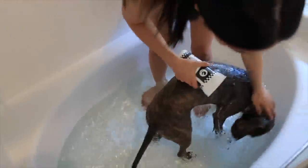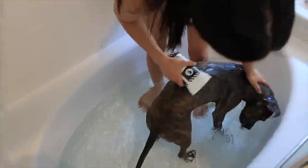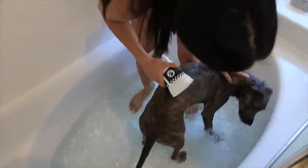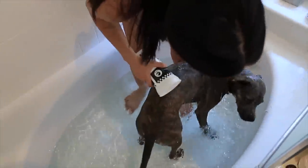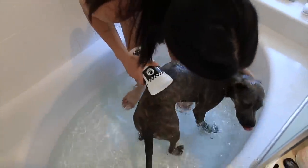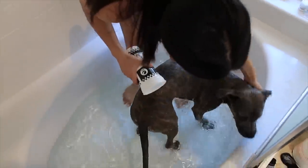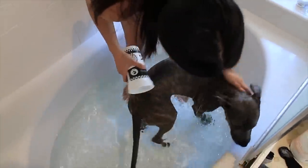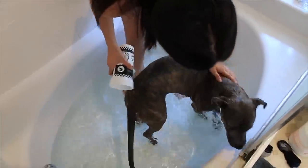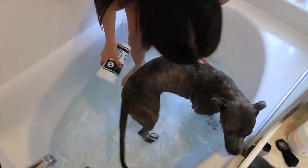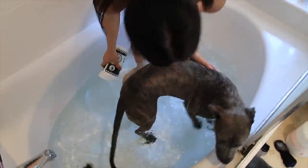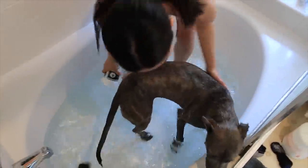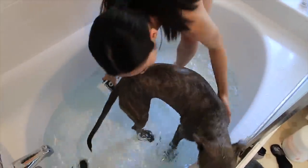E: there we go